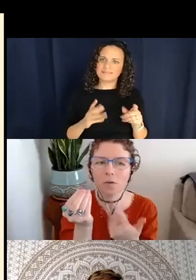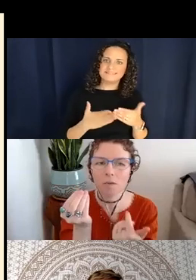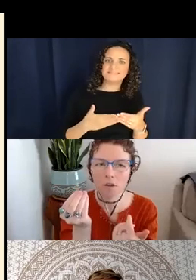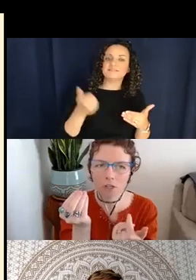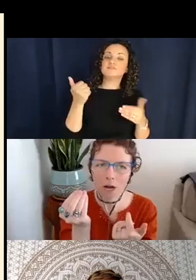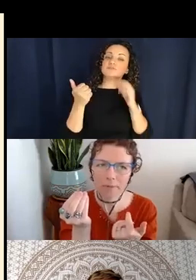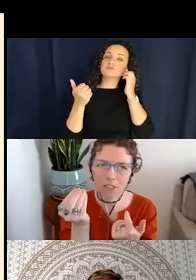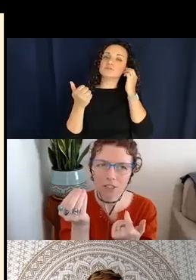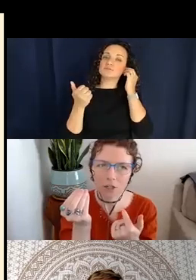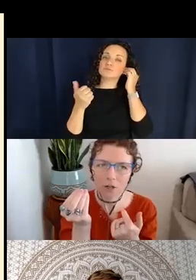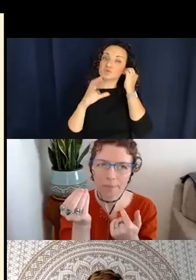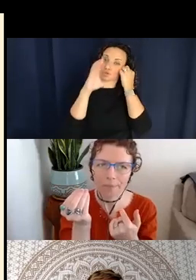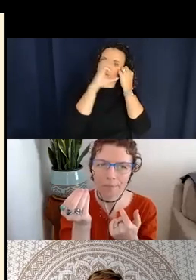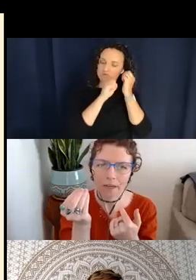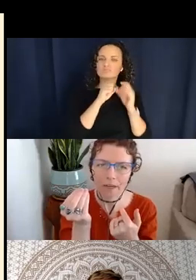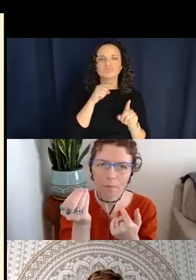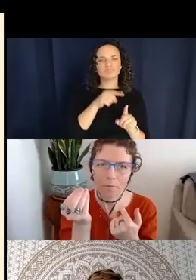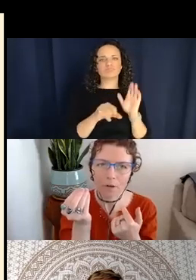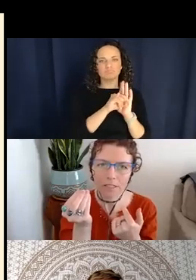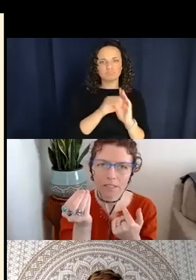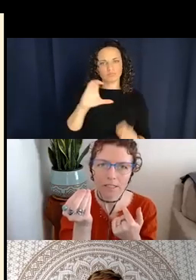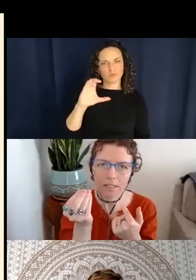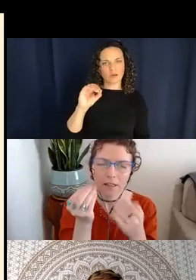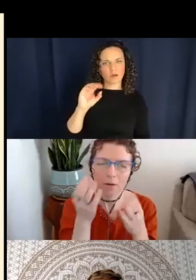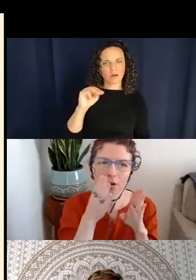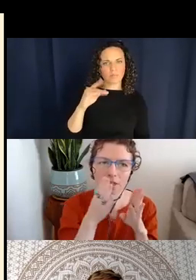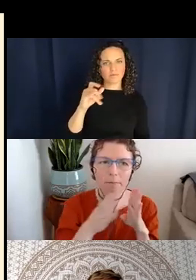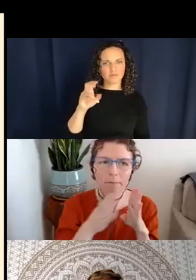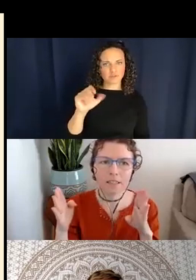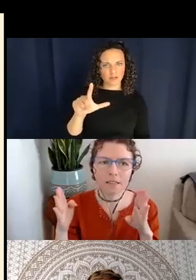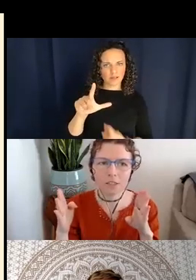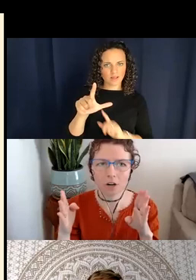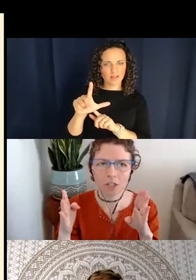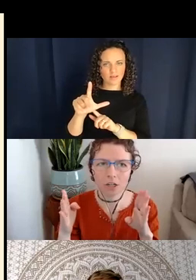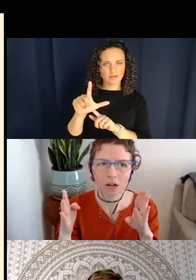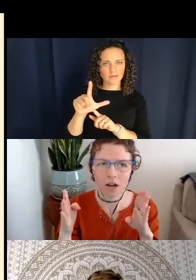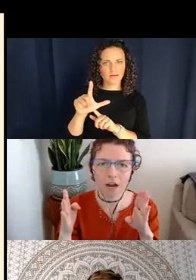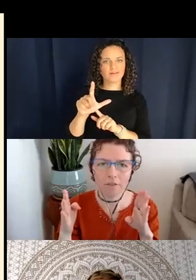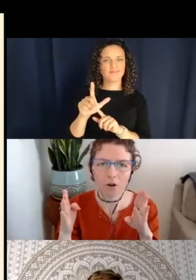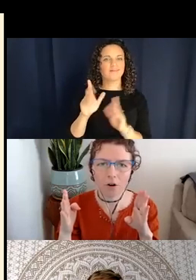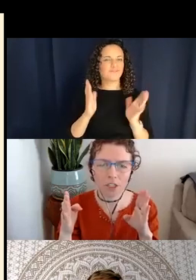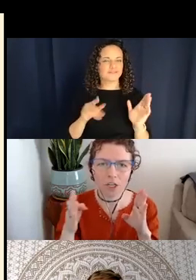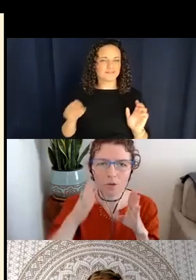that those are compositional versus the more segmental structure of Navajo, which you can't